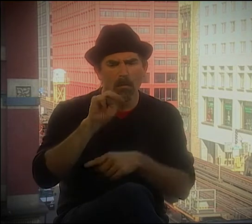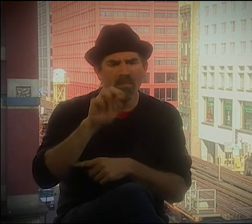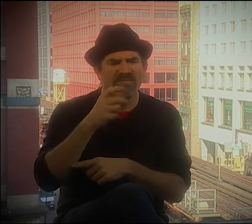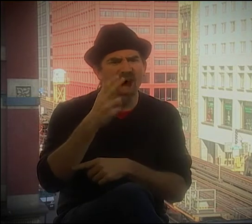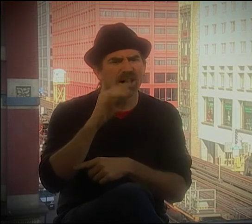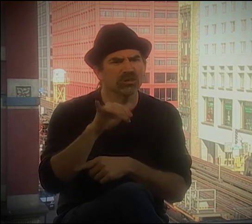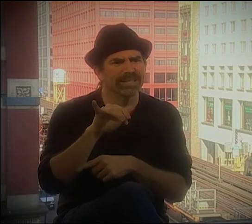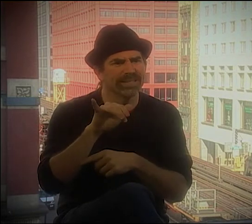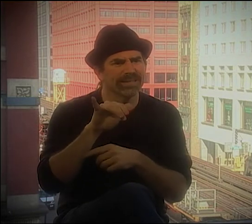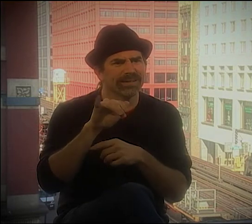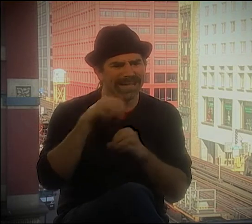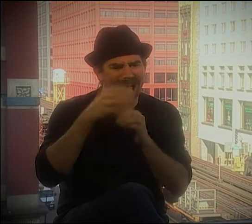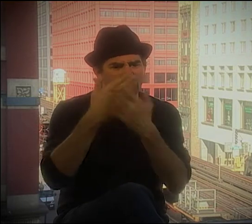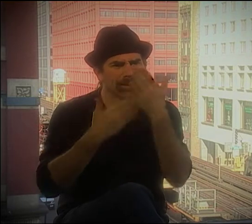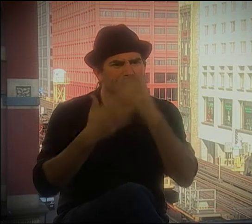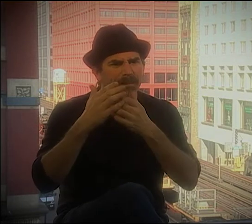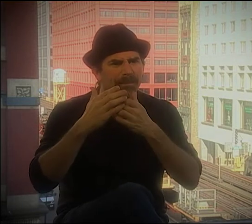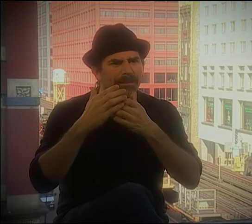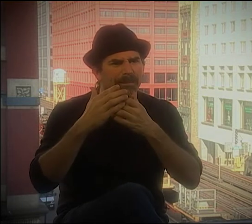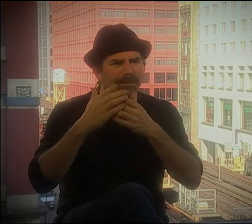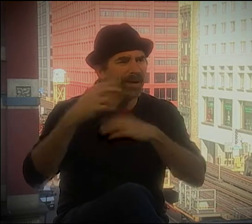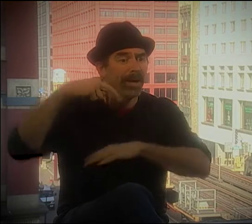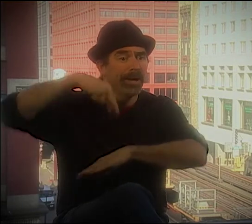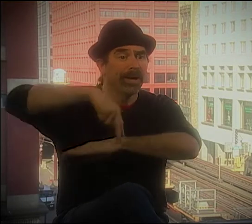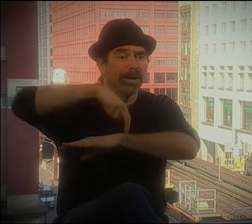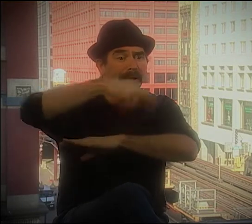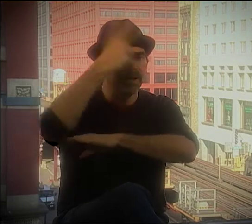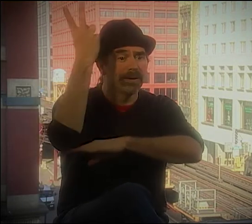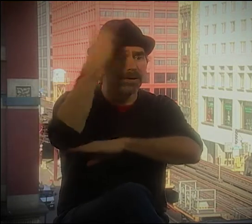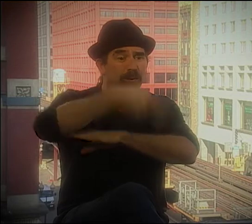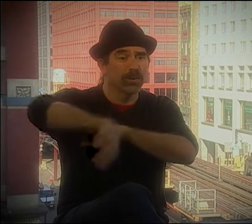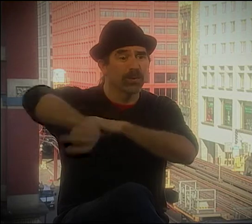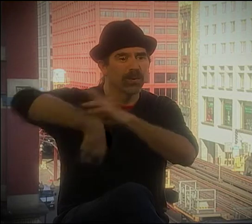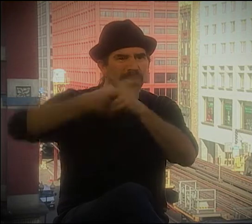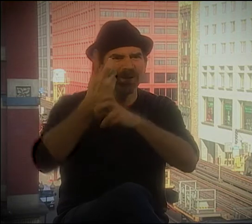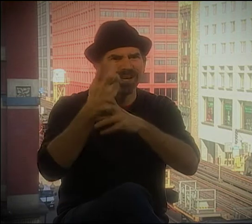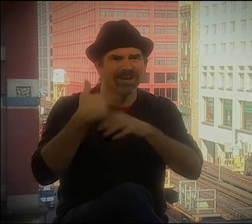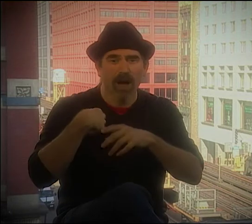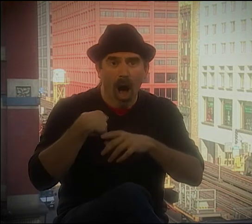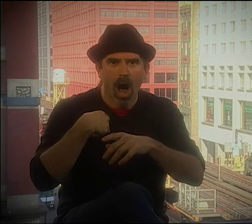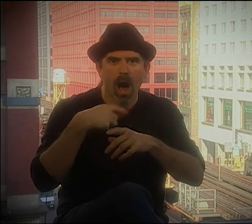AT THE SAME TIME. BUT THE WAY THAT SHE PLAYED WITH THE MORPHOLOGY, THE HAND